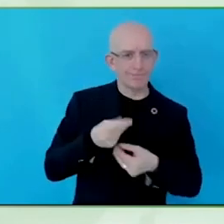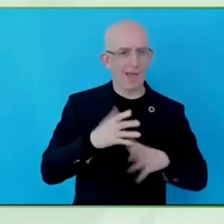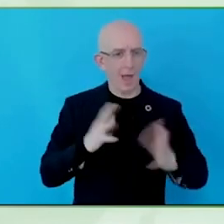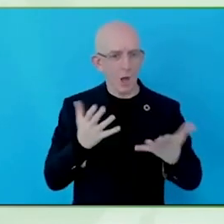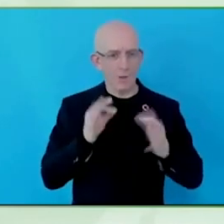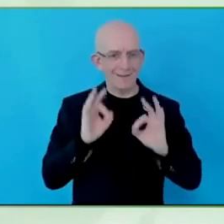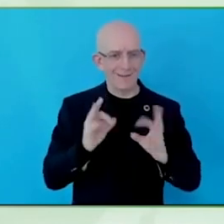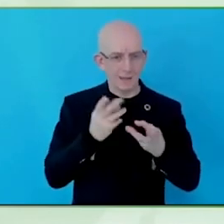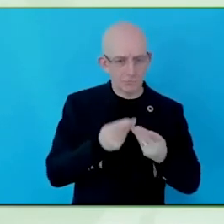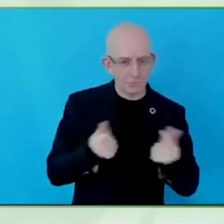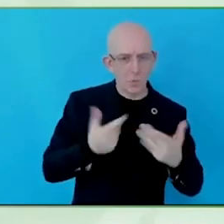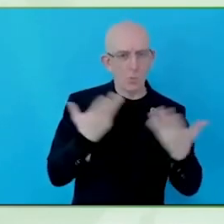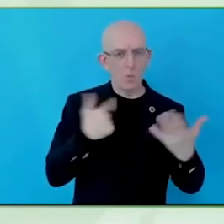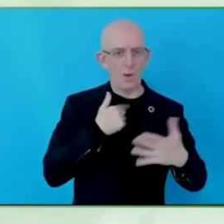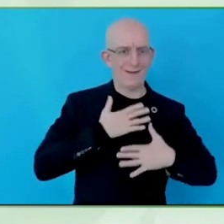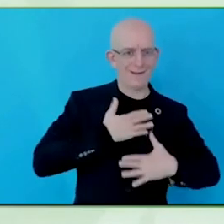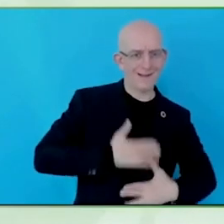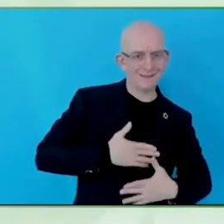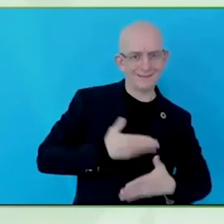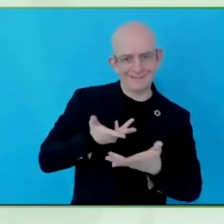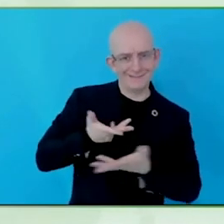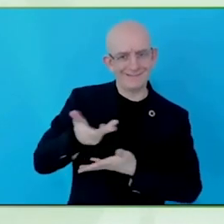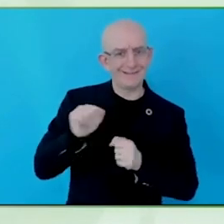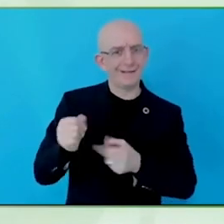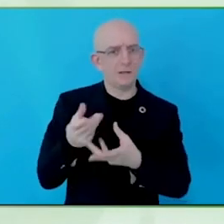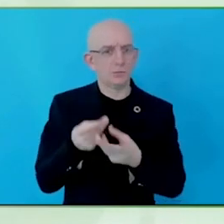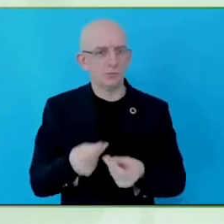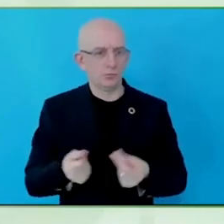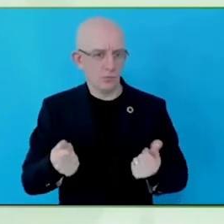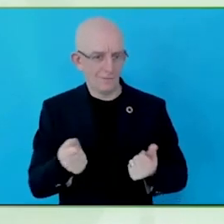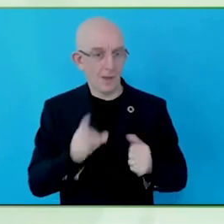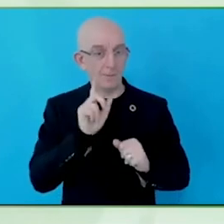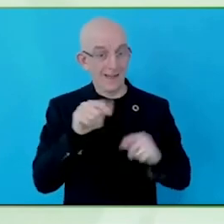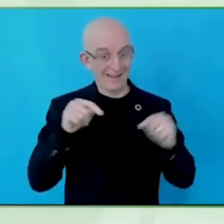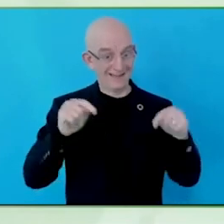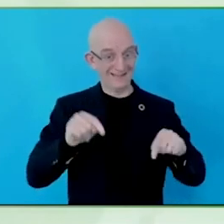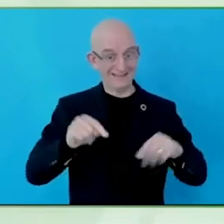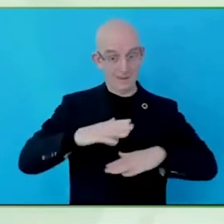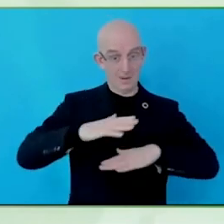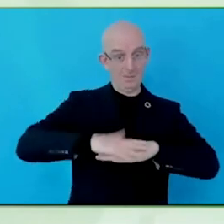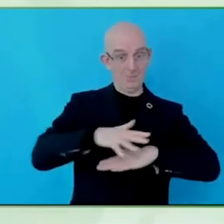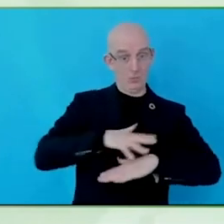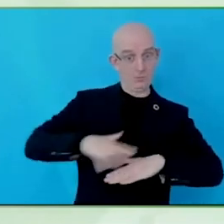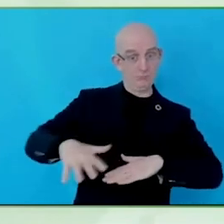process, if we are going to create a disability community that is